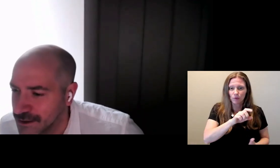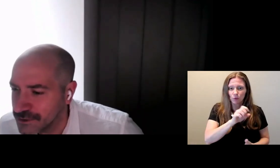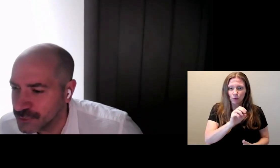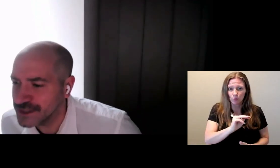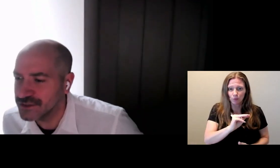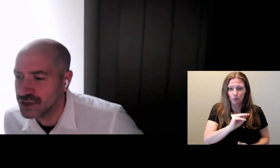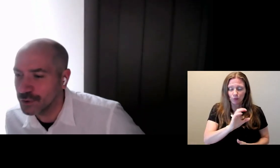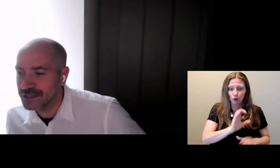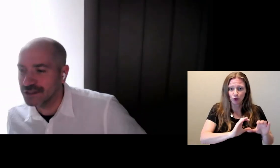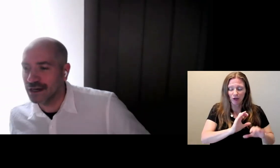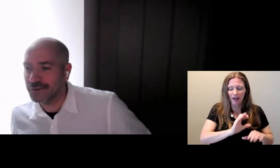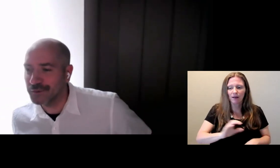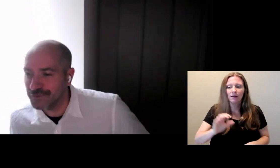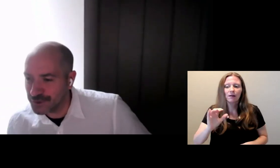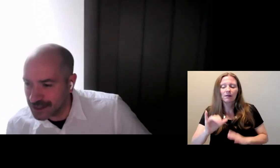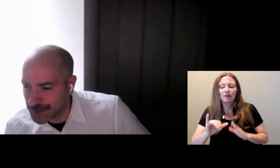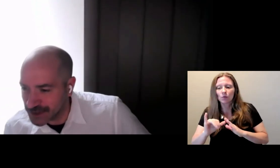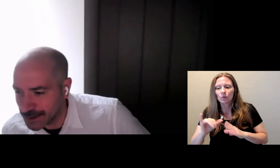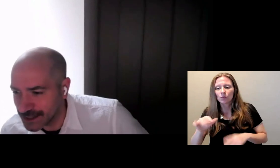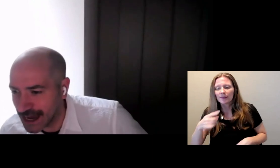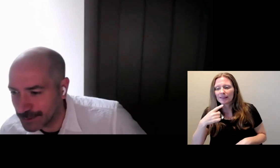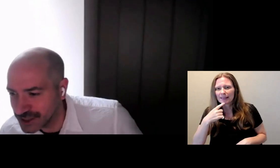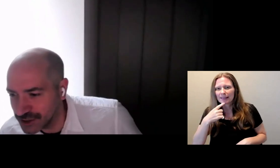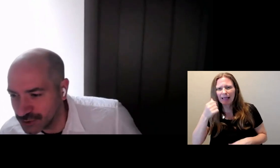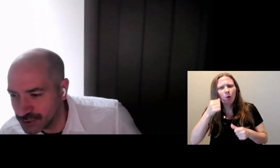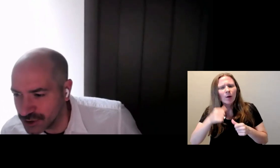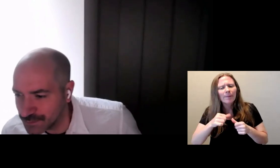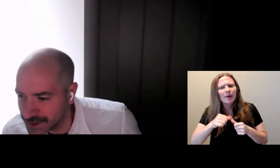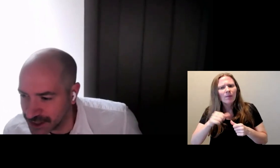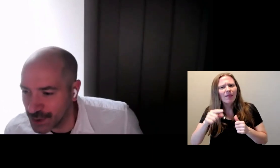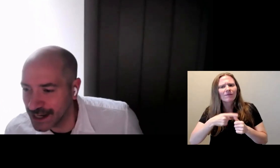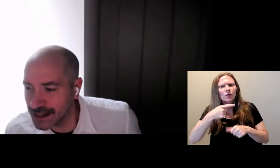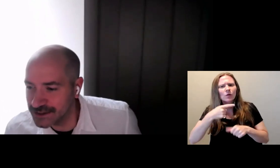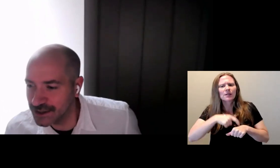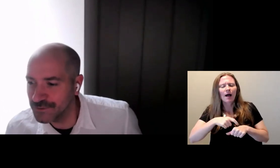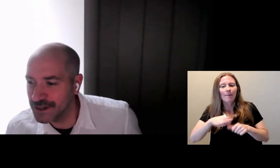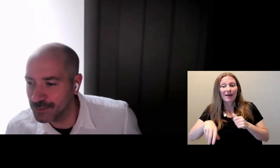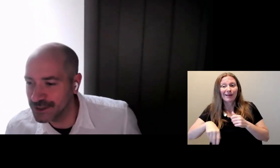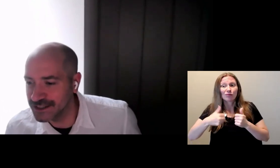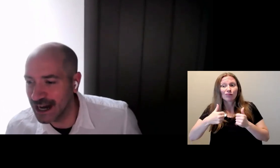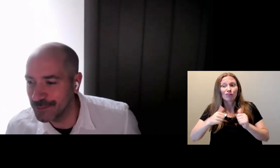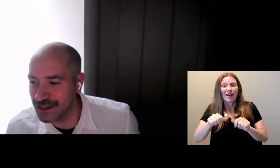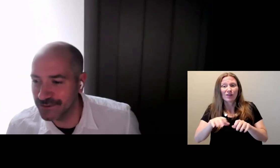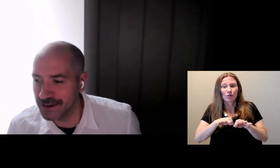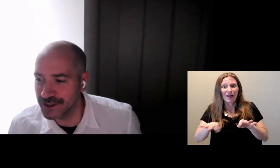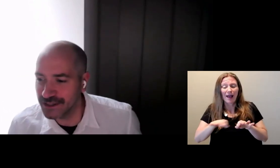I remember the first time I captioned a video, I got so fed up with typing everything.